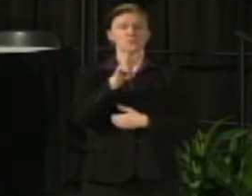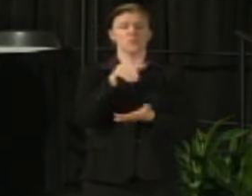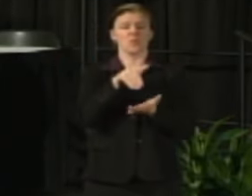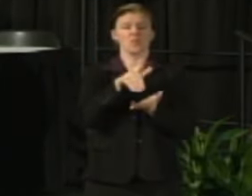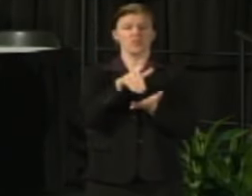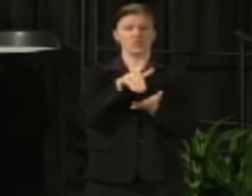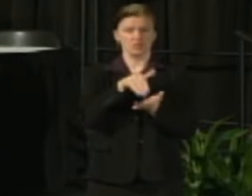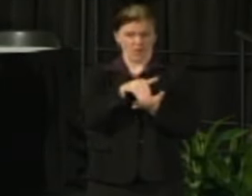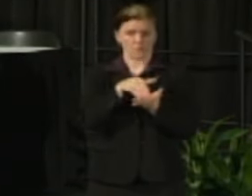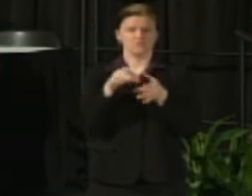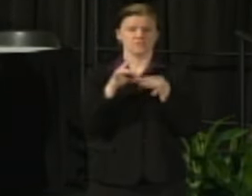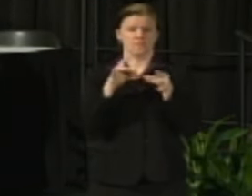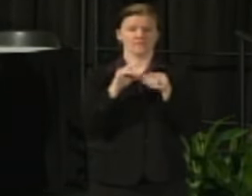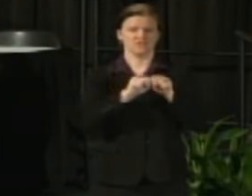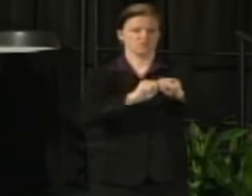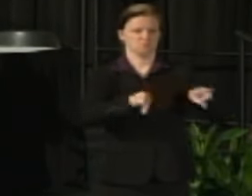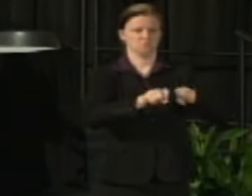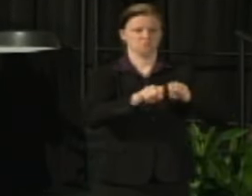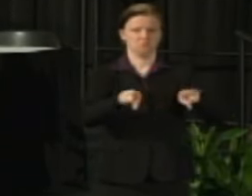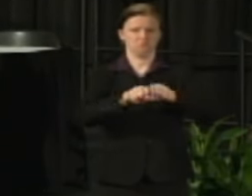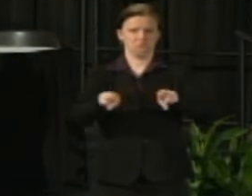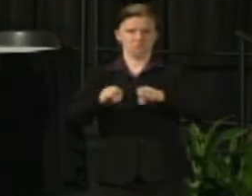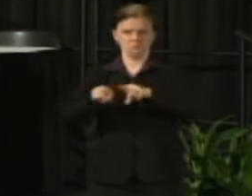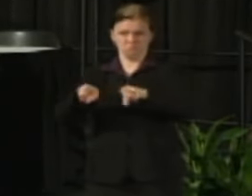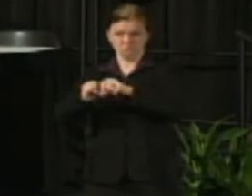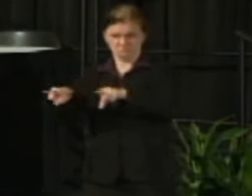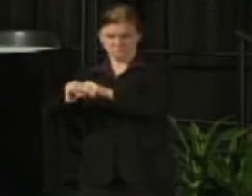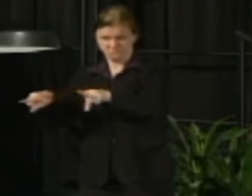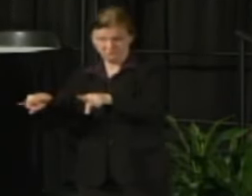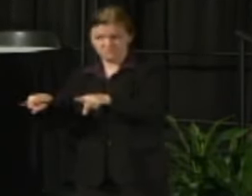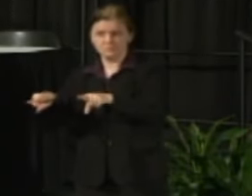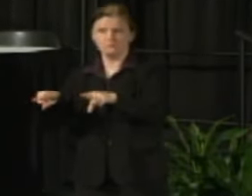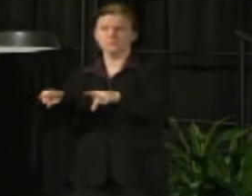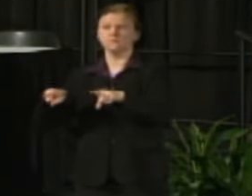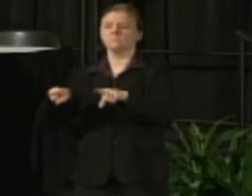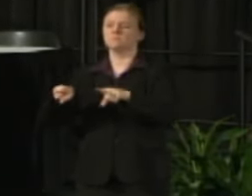over the weekend so we've included to our faculty and staff 6,500.